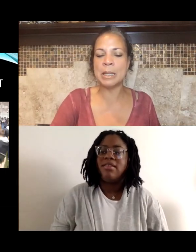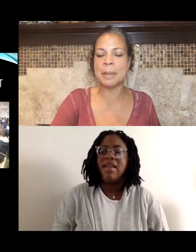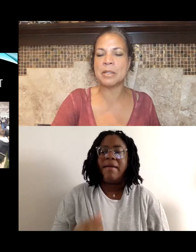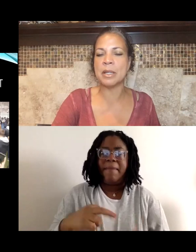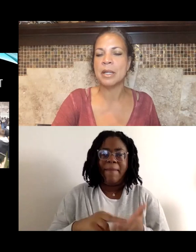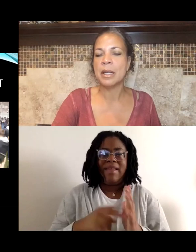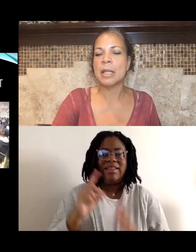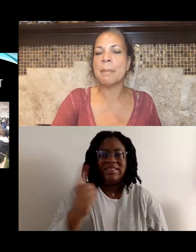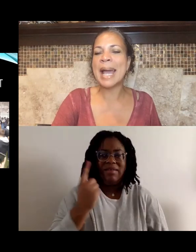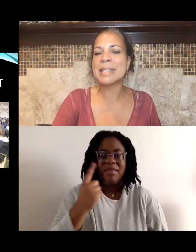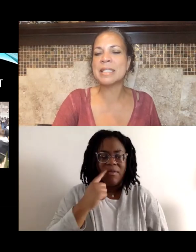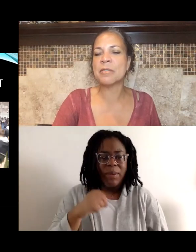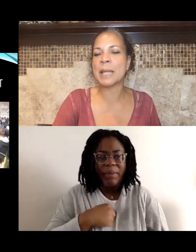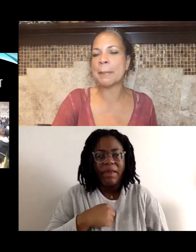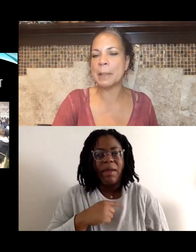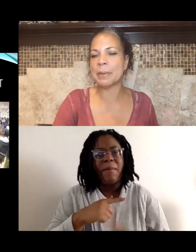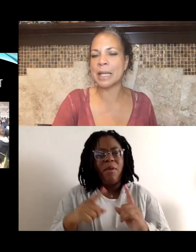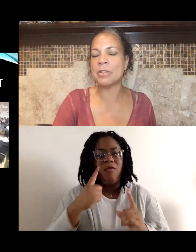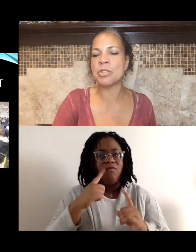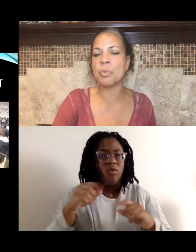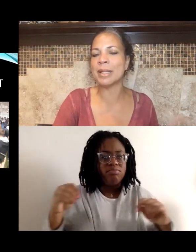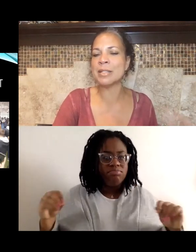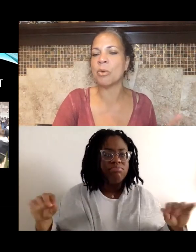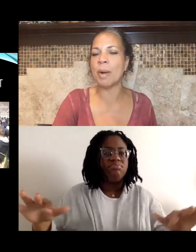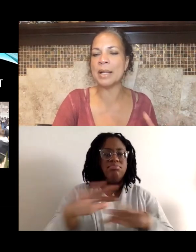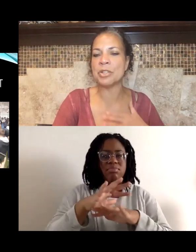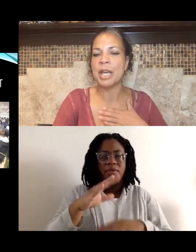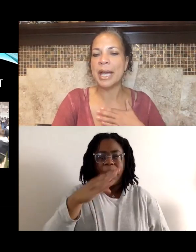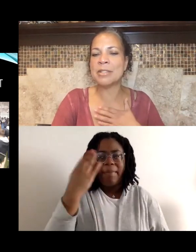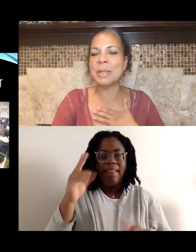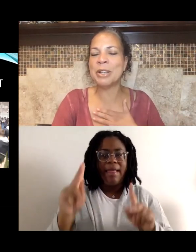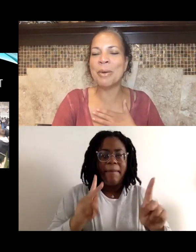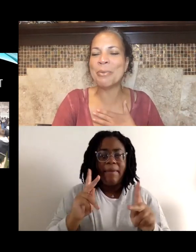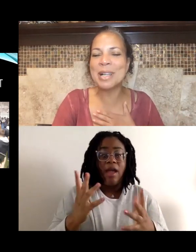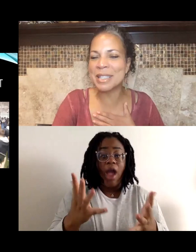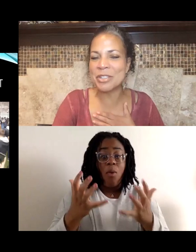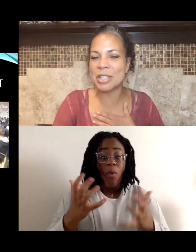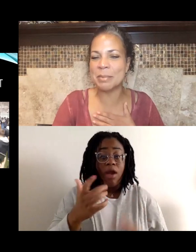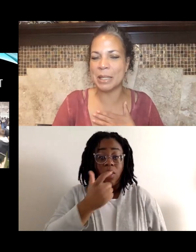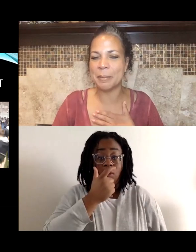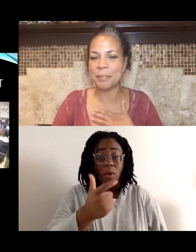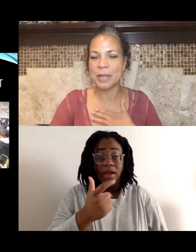but to the masses of Black people. And I just want us to watch. As we know, it wasn't just me.